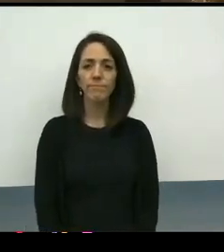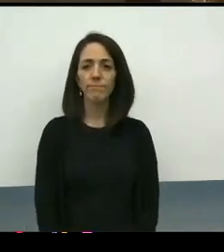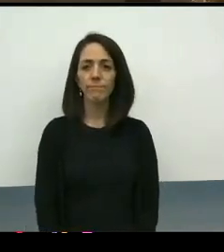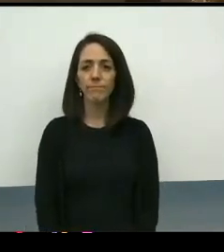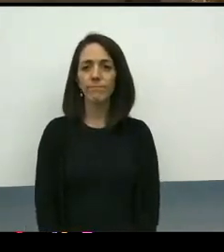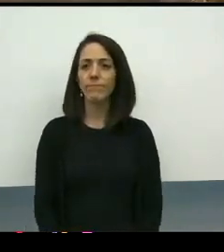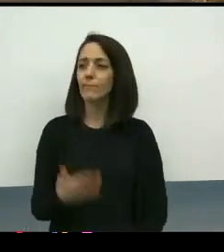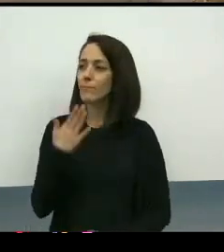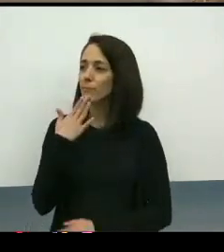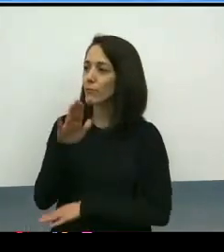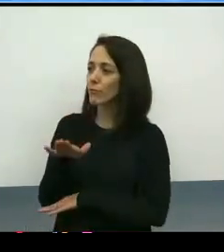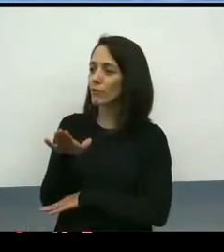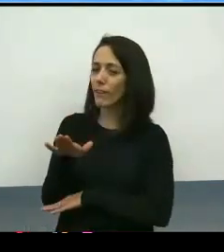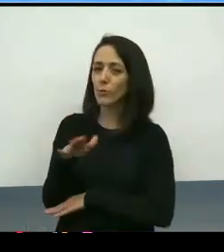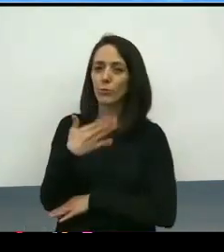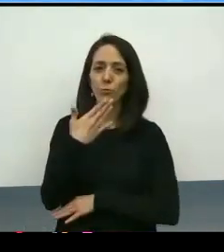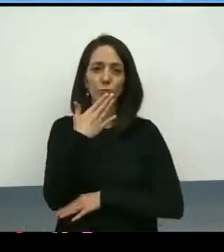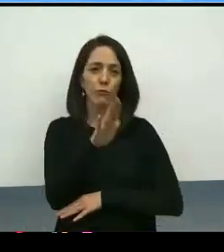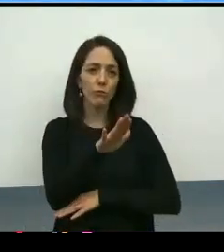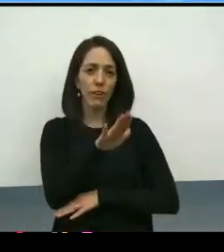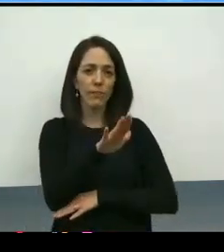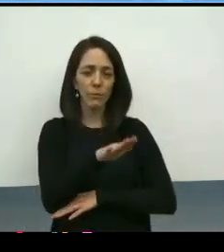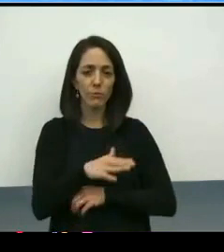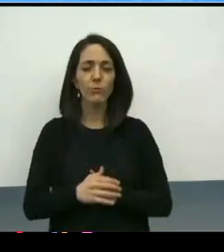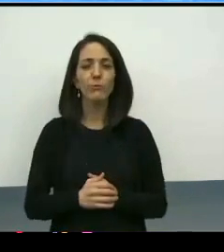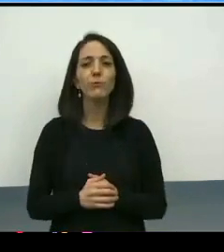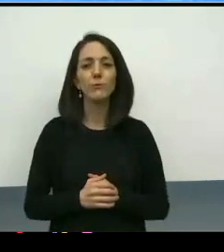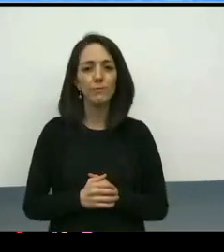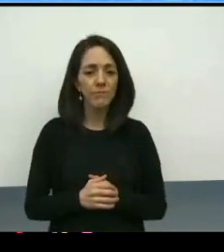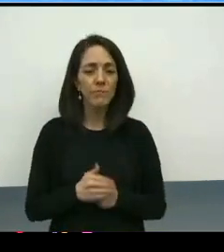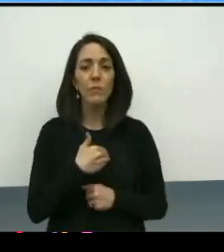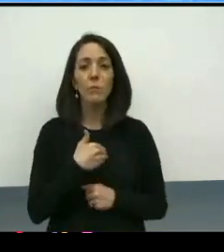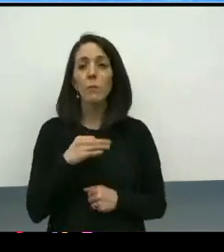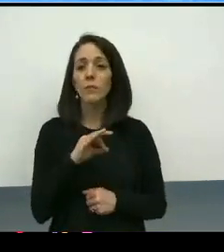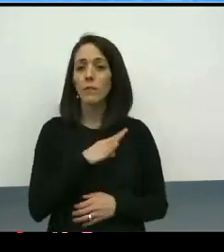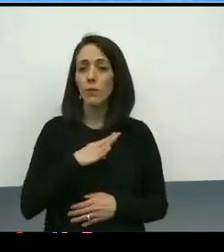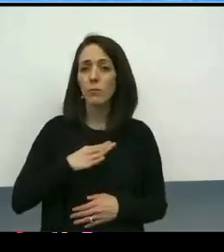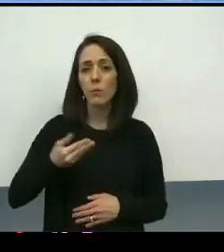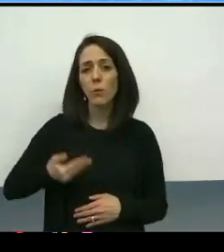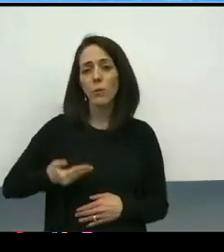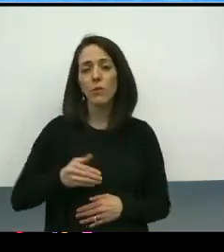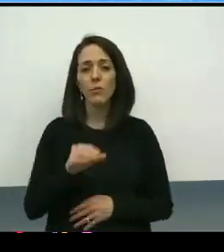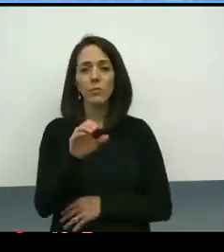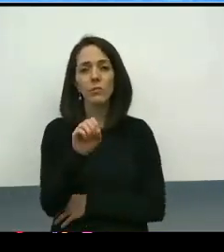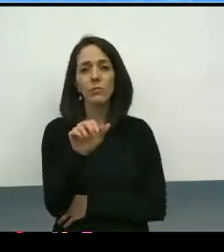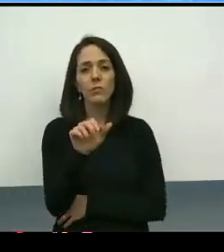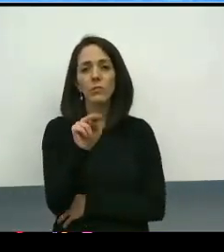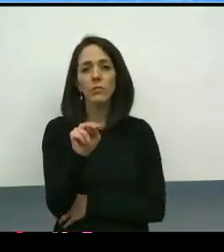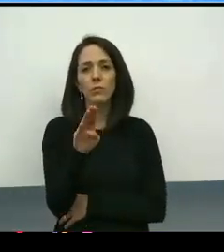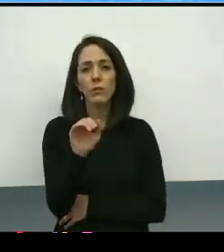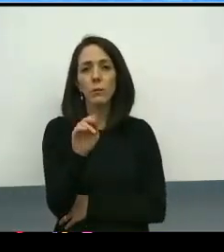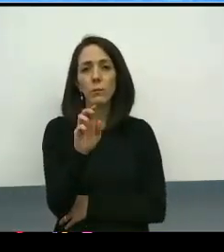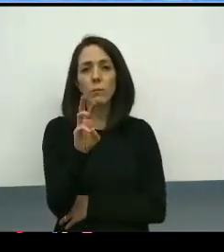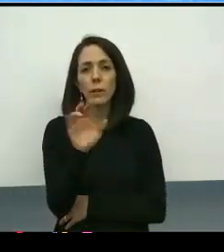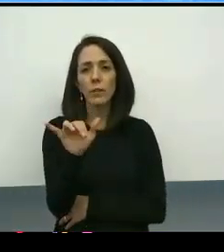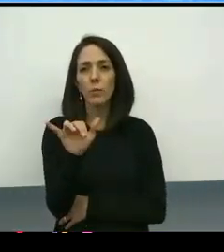Good afternoon. Chair Monfries, President Jacobs, members of the board. I'm Susan Bakewell-Sachs, dean of the OHSU School of Nursing.